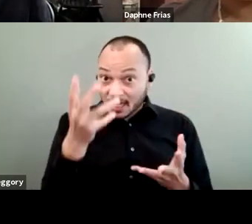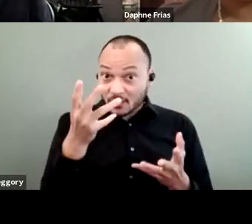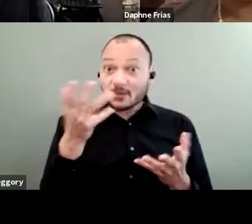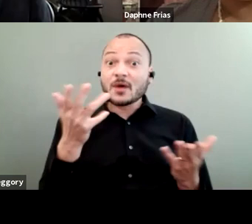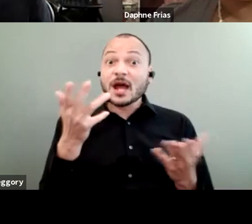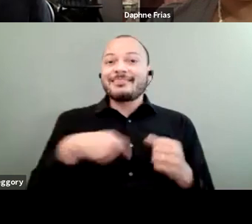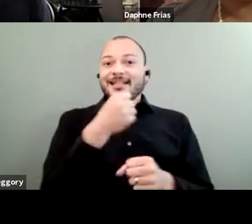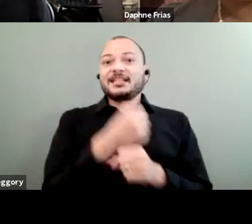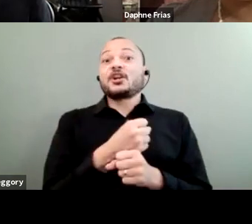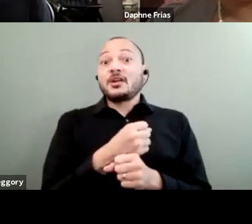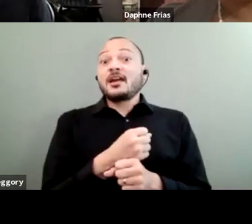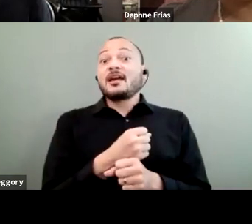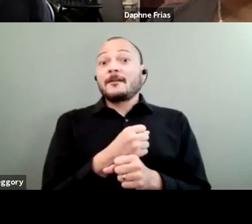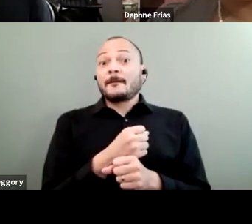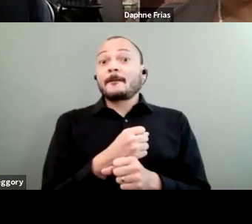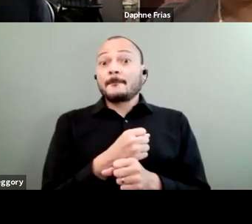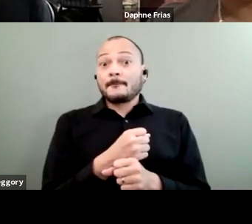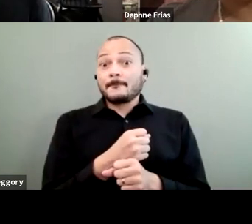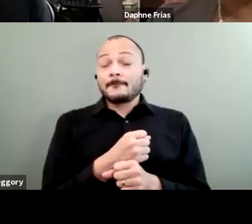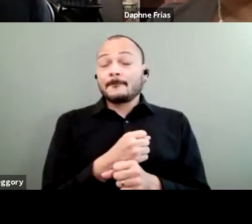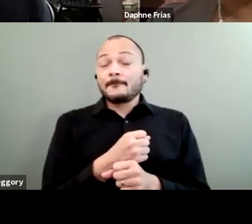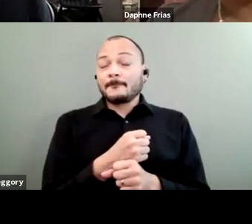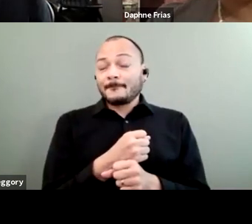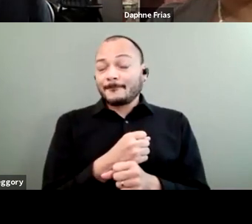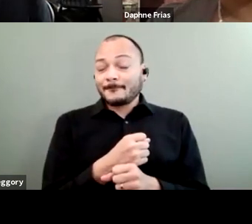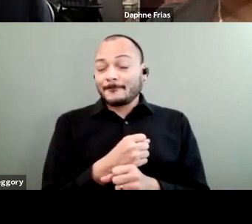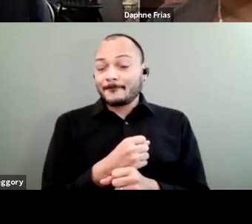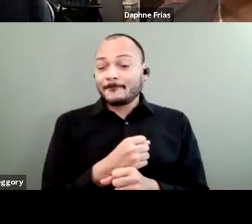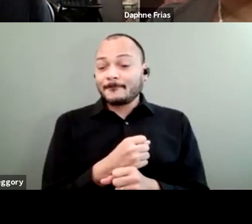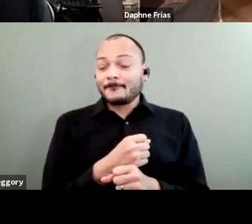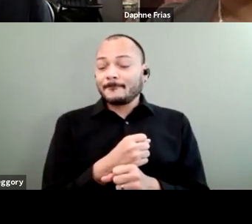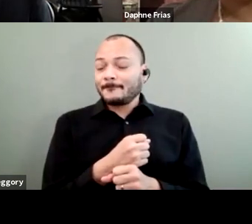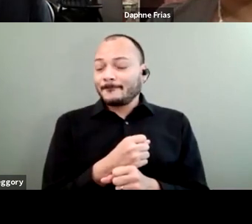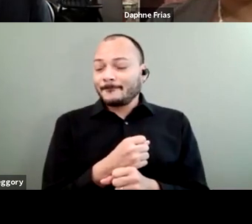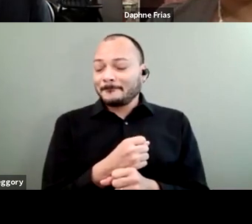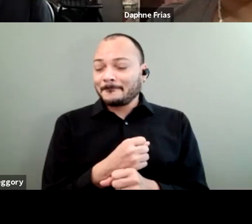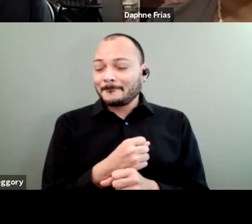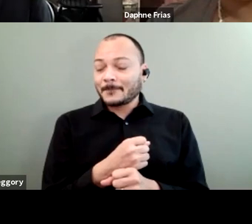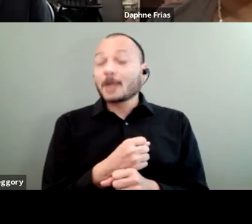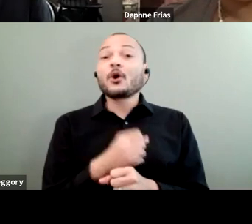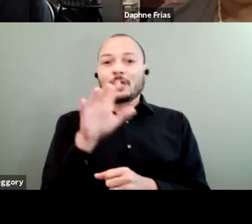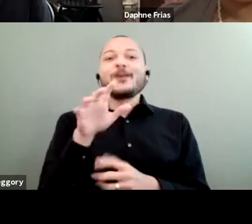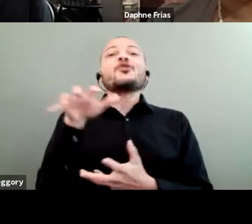the St. Lawrence River was two meters below the usual level,